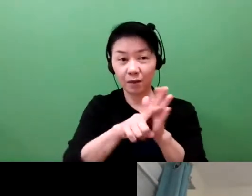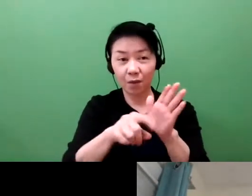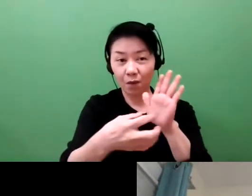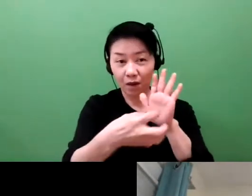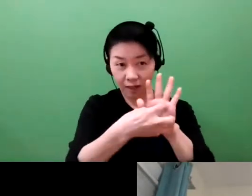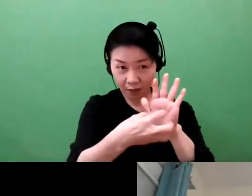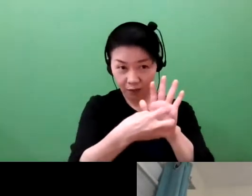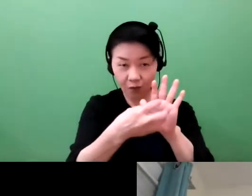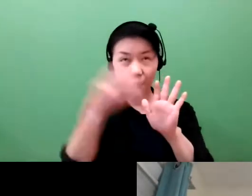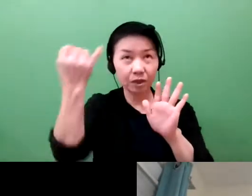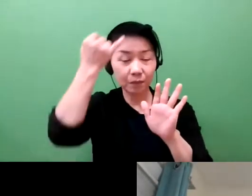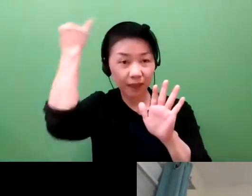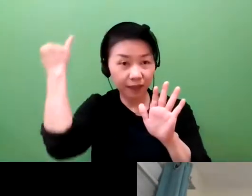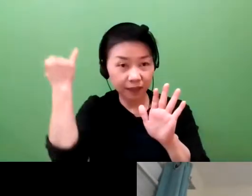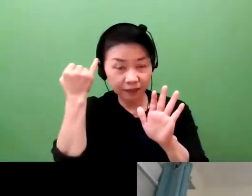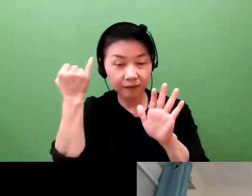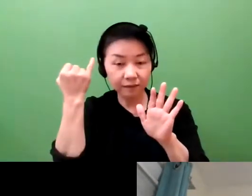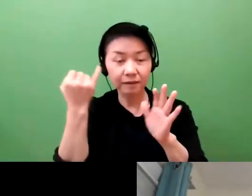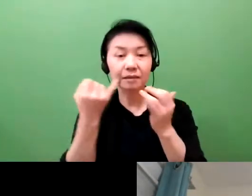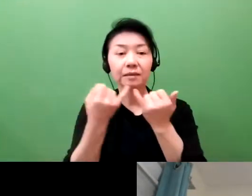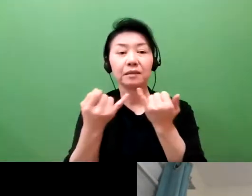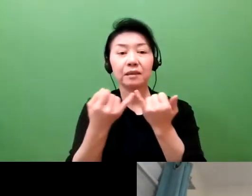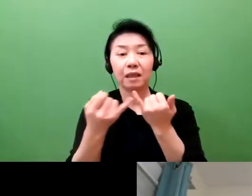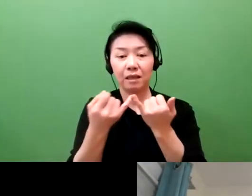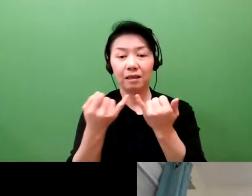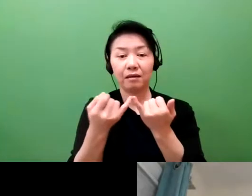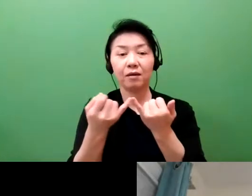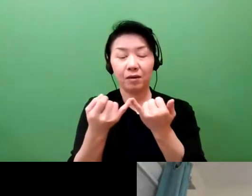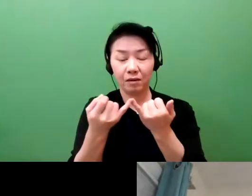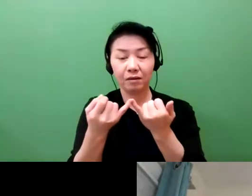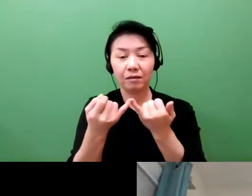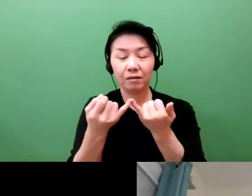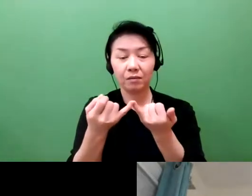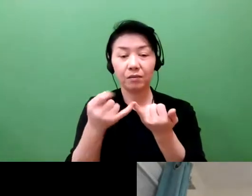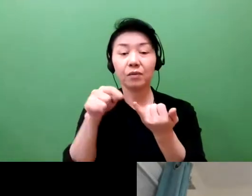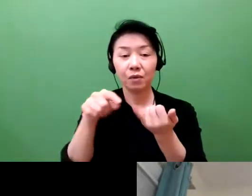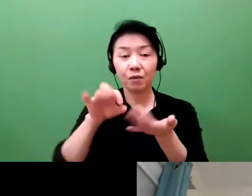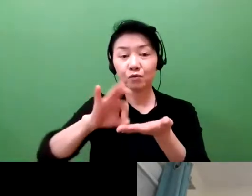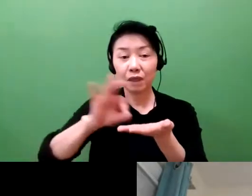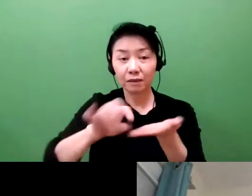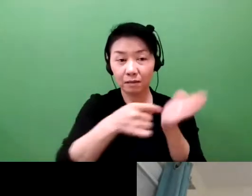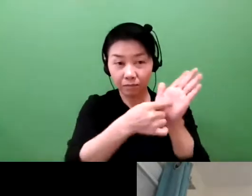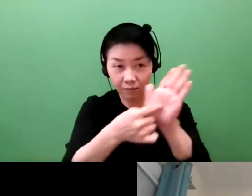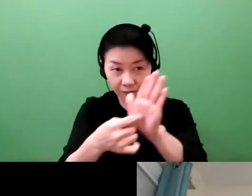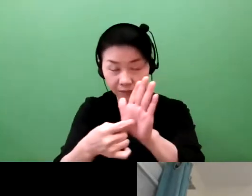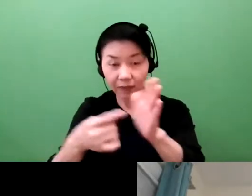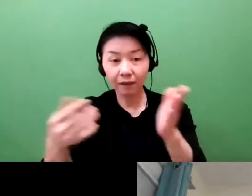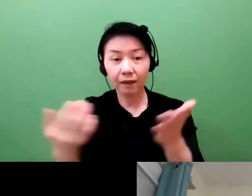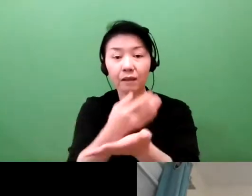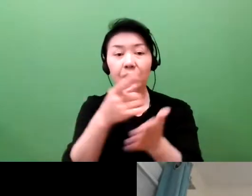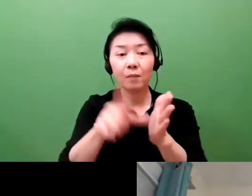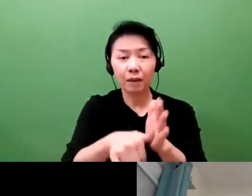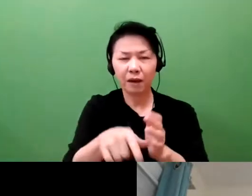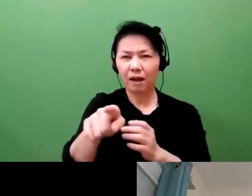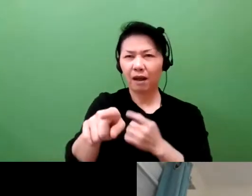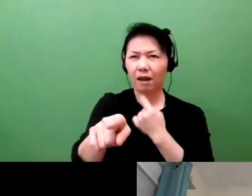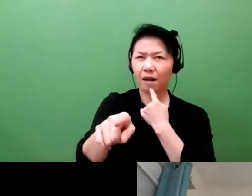that you can sue them to stop doing that so they don't erode the trust that people can have in your products